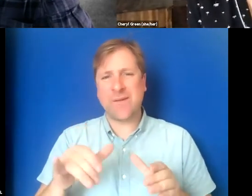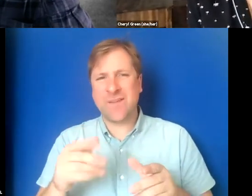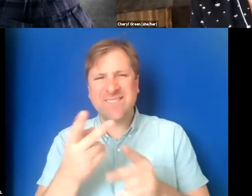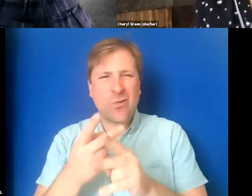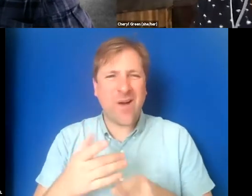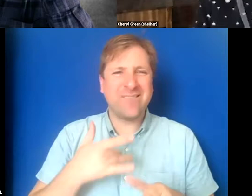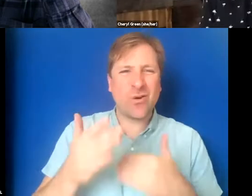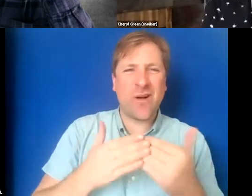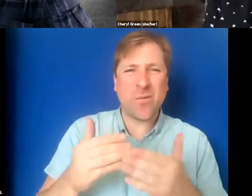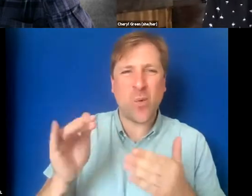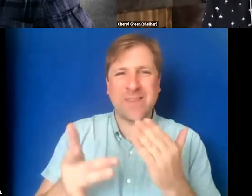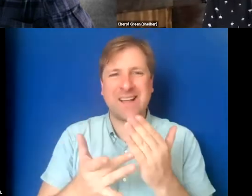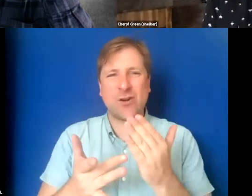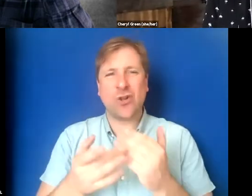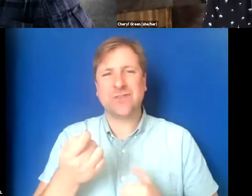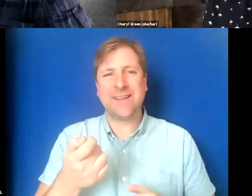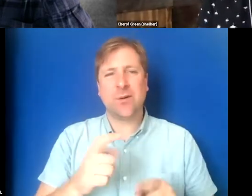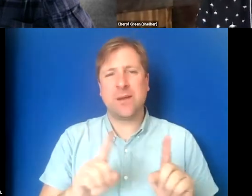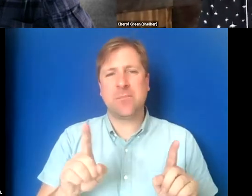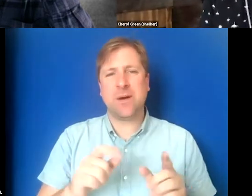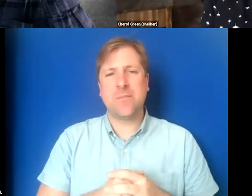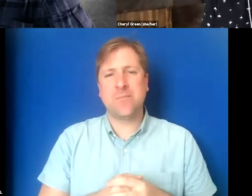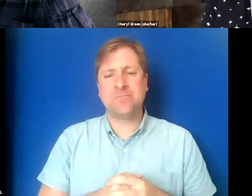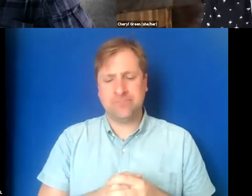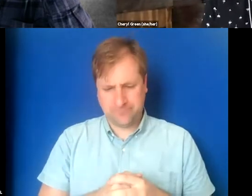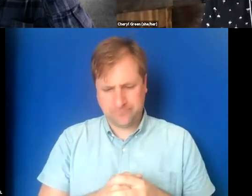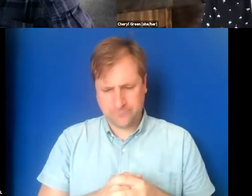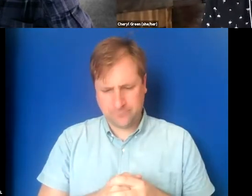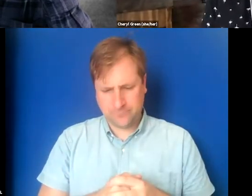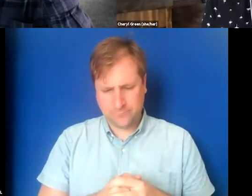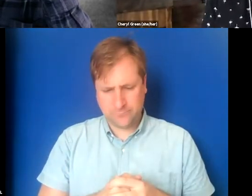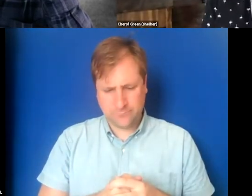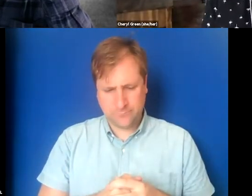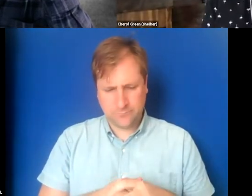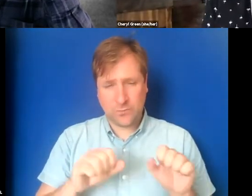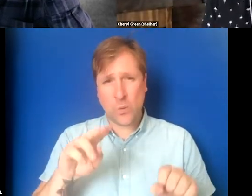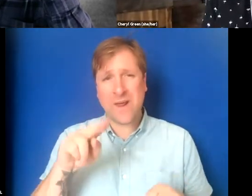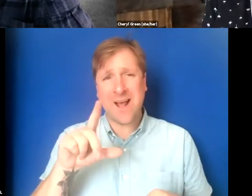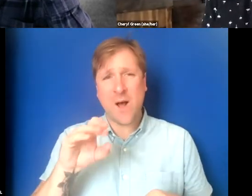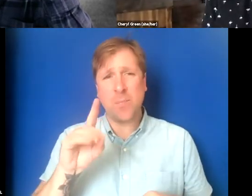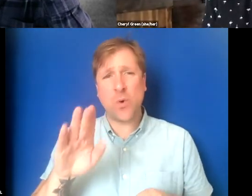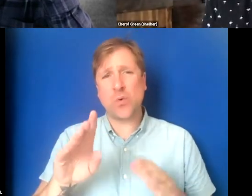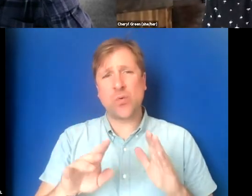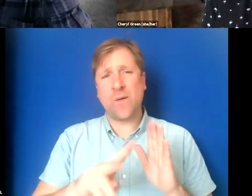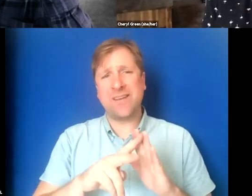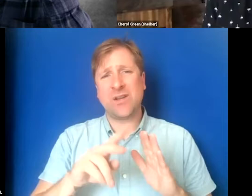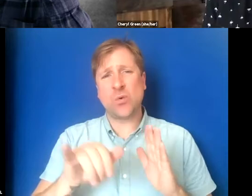comfortable with technology. You can upload your video to YouTube privately,